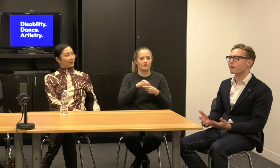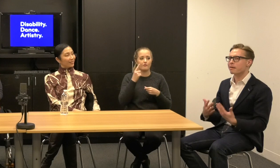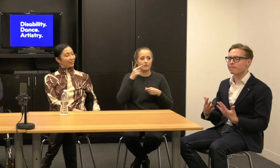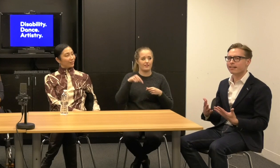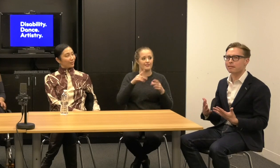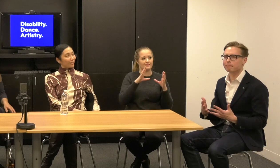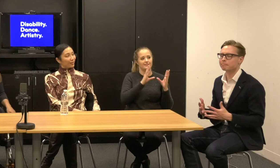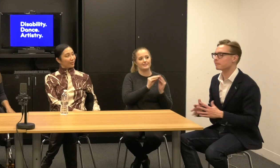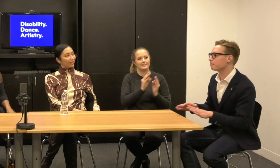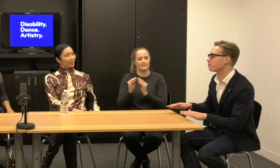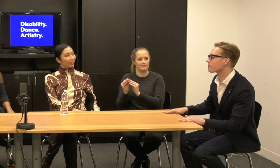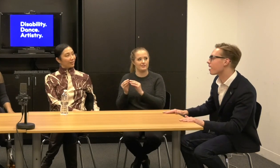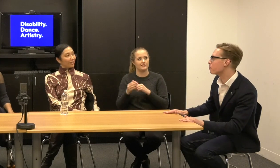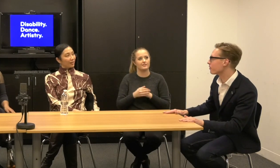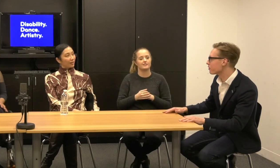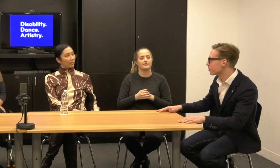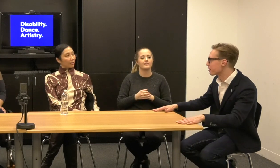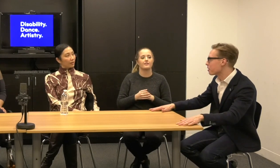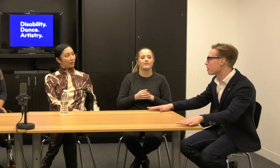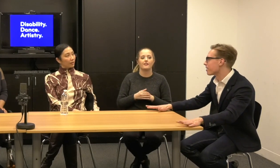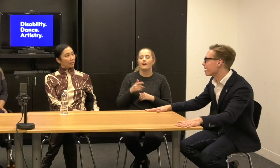[01:45:47] Well now I'm flustered and I'm ready.